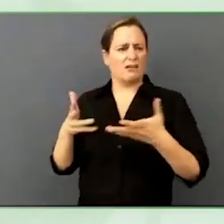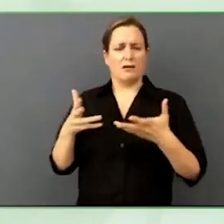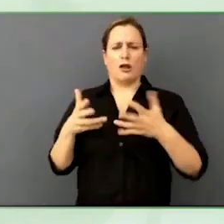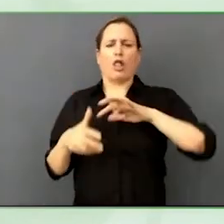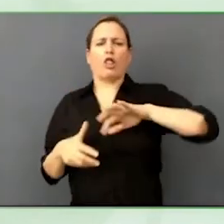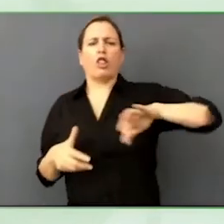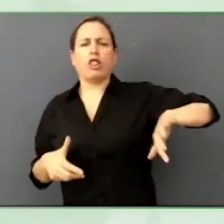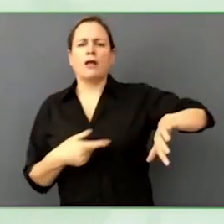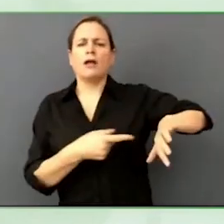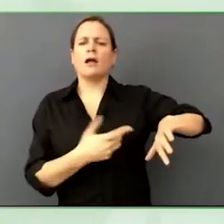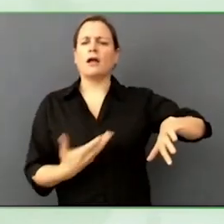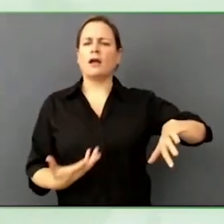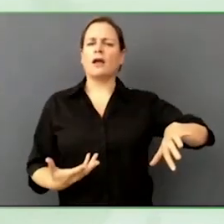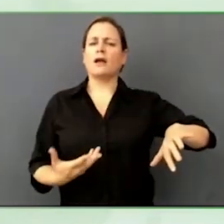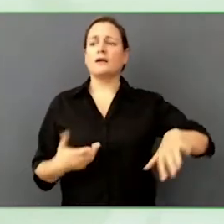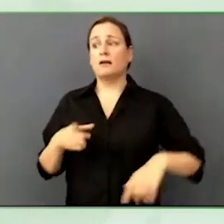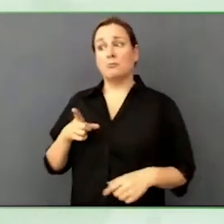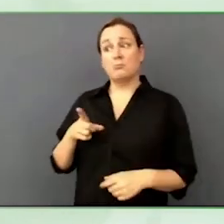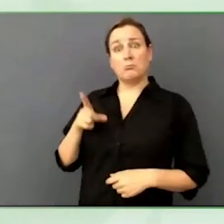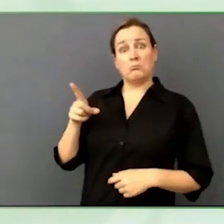policymakers vision today, problem solving.